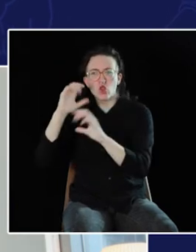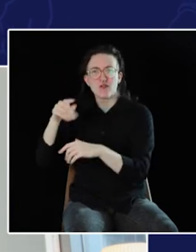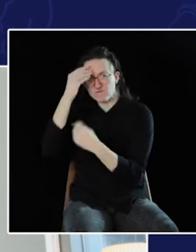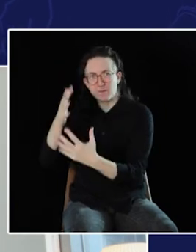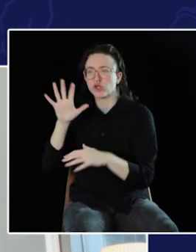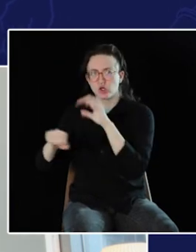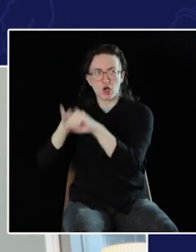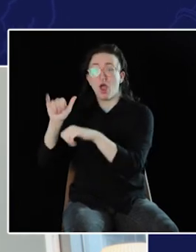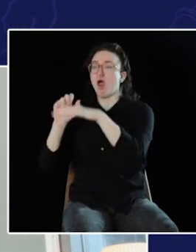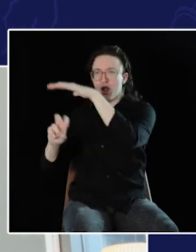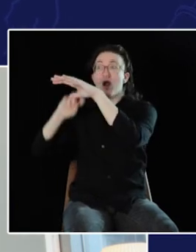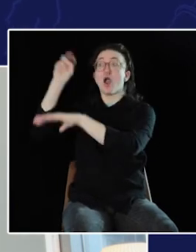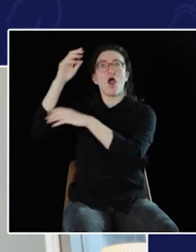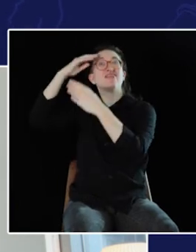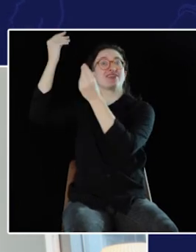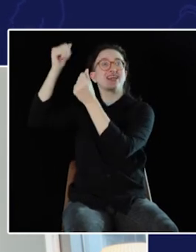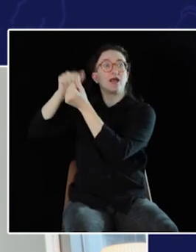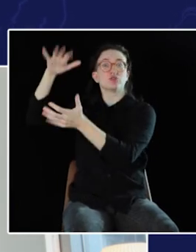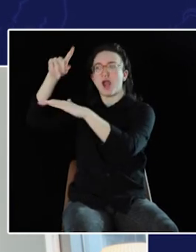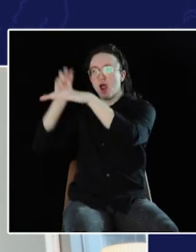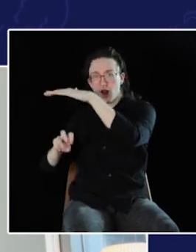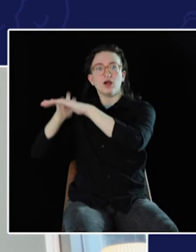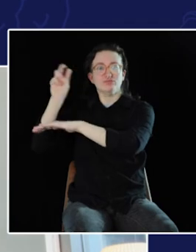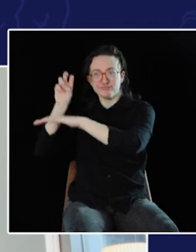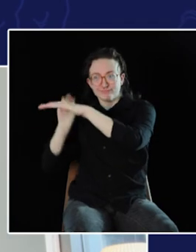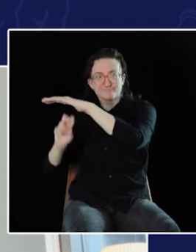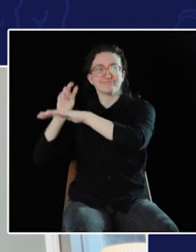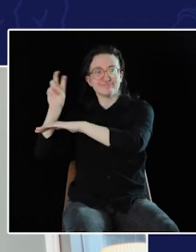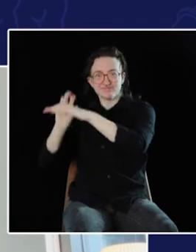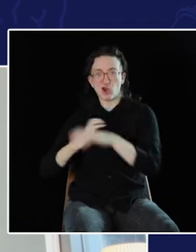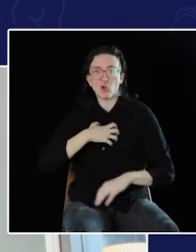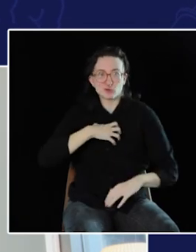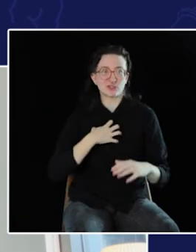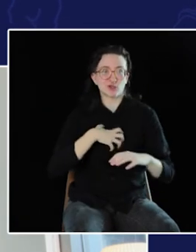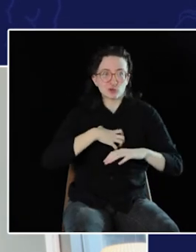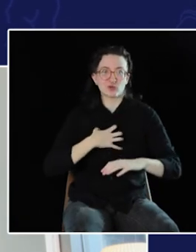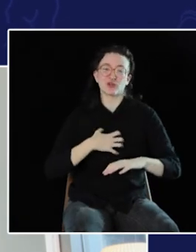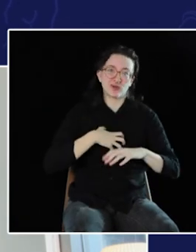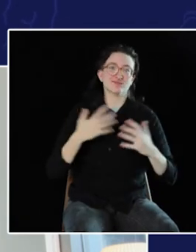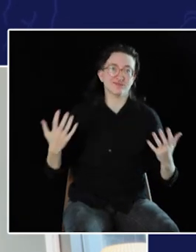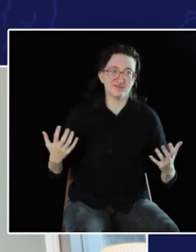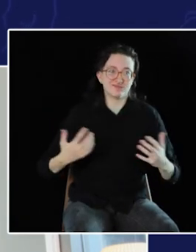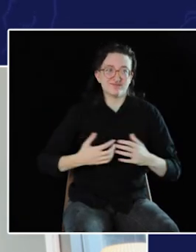at the high level, jump back into the weeds, and get the information. They're constantly bouncing up and down in terms of being